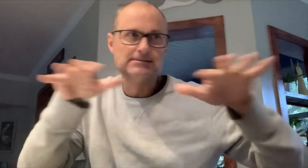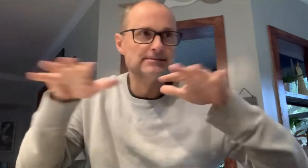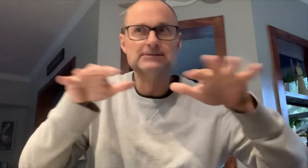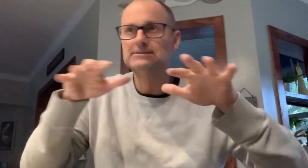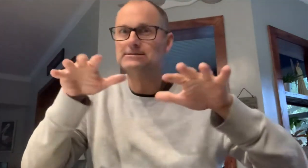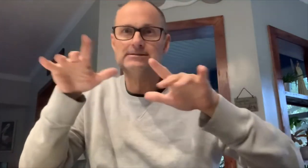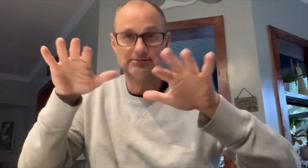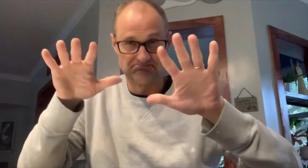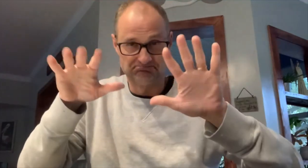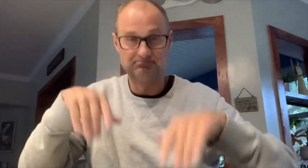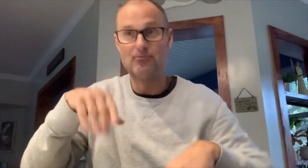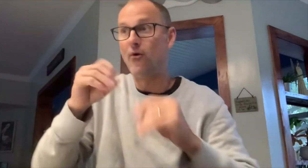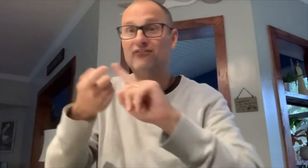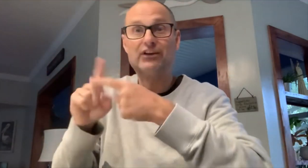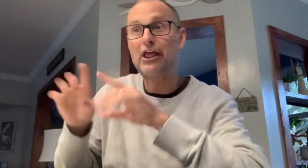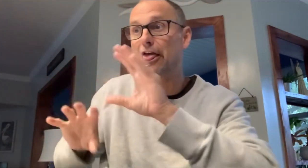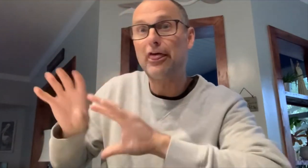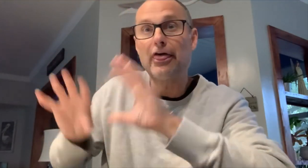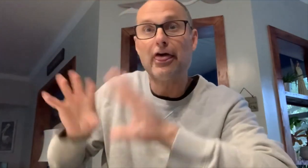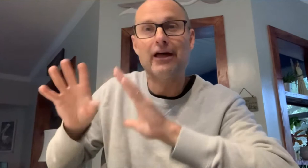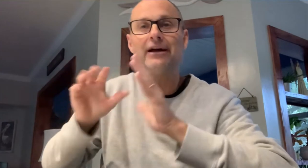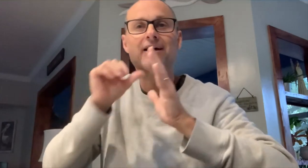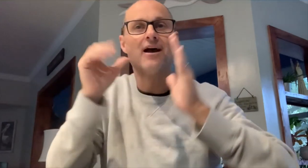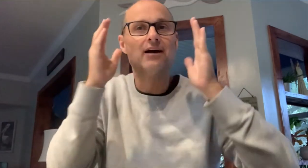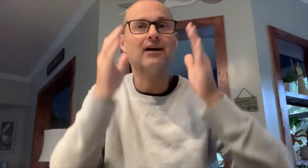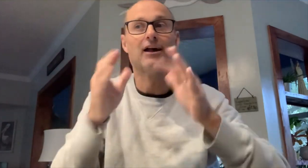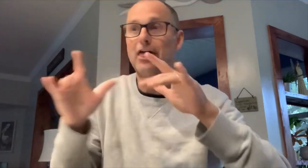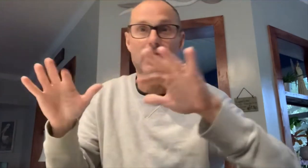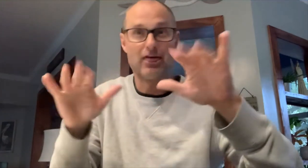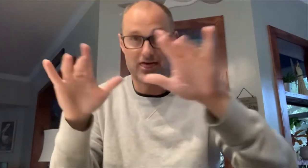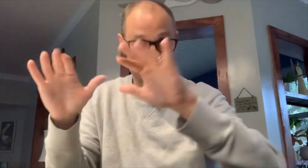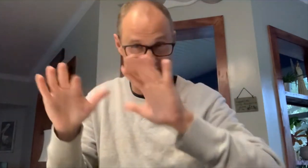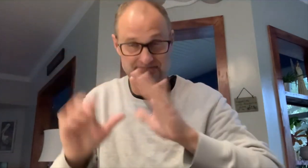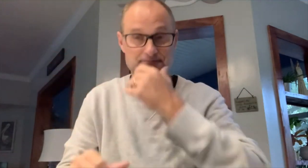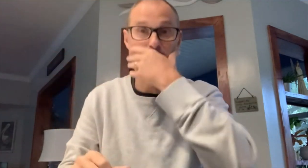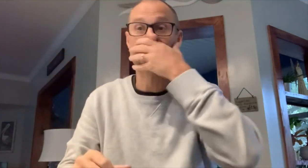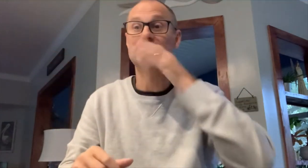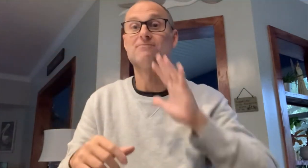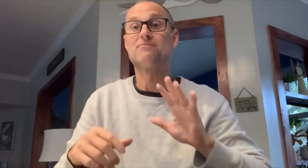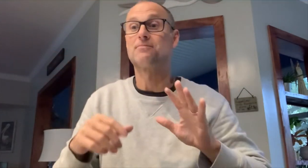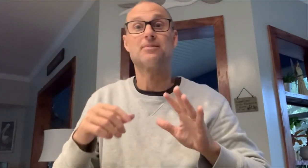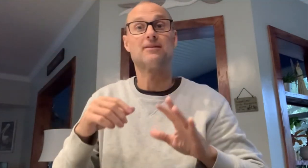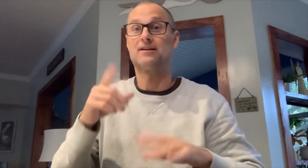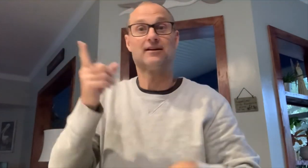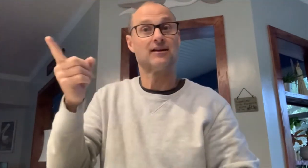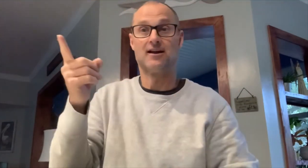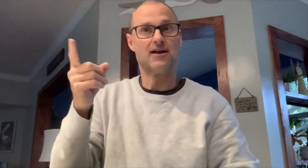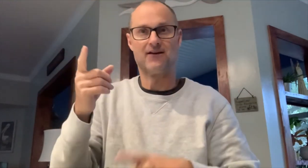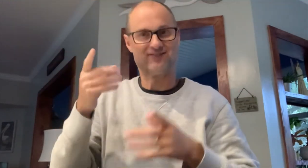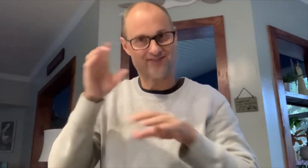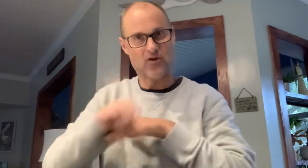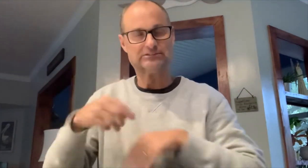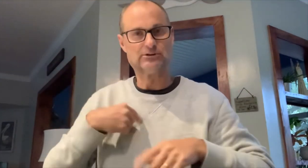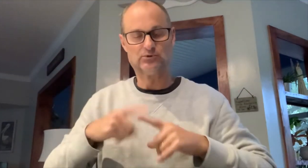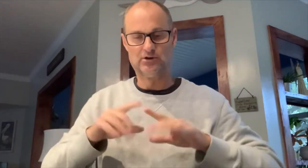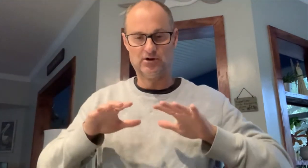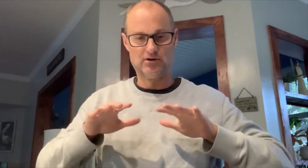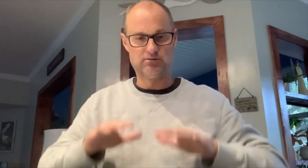my mind busy and not actually focusing on nature. So I lost touch with my inner-self.